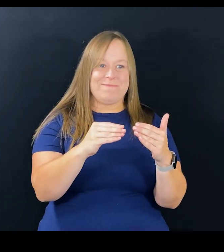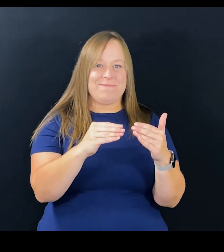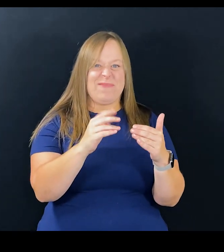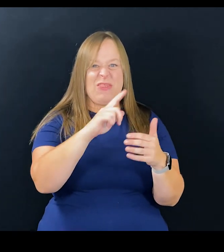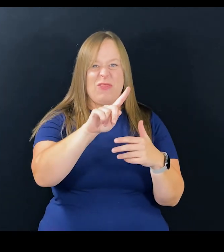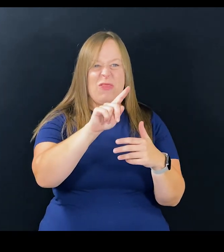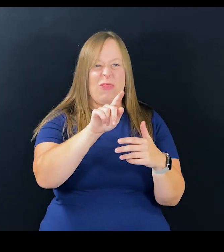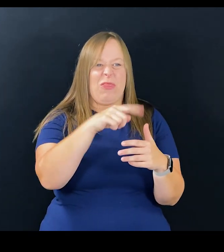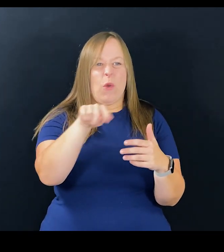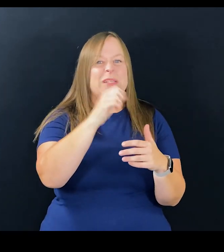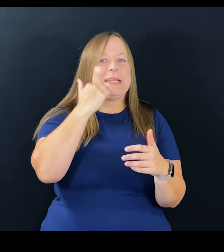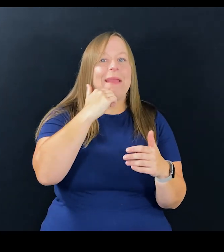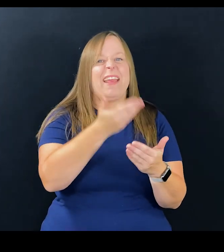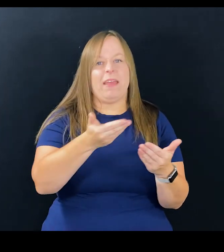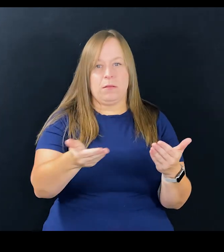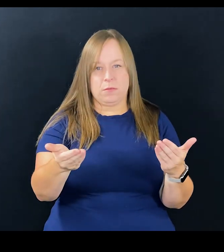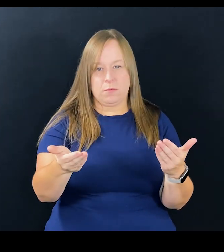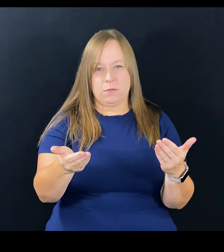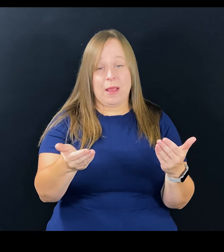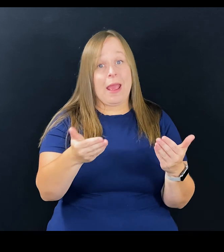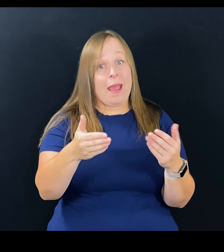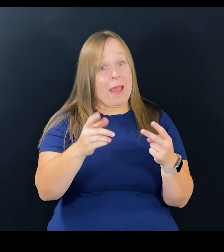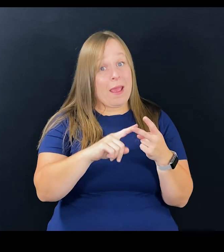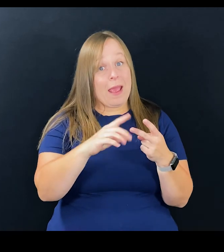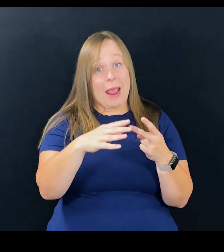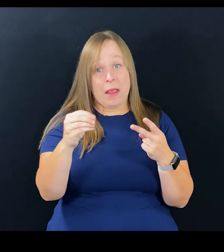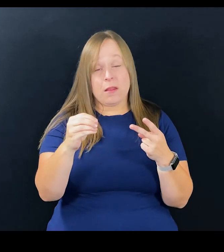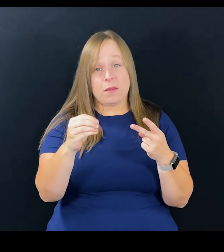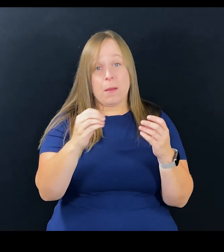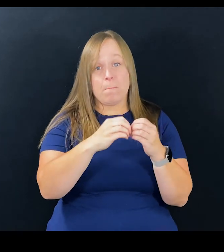on those daily things and to make it a little bit